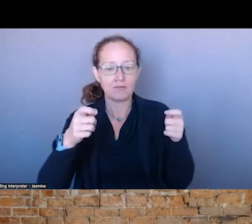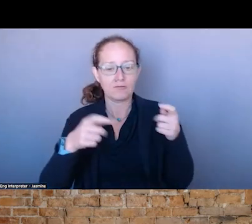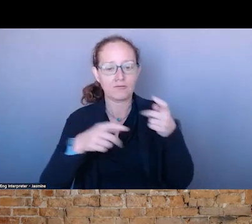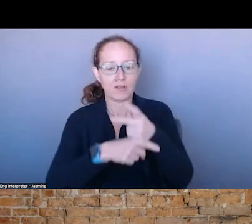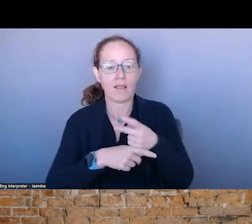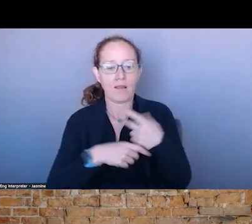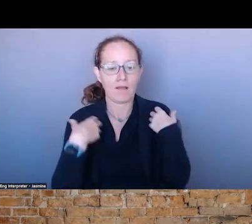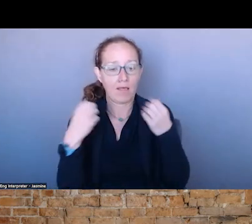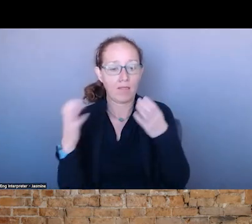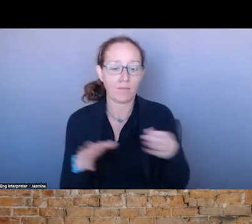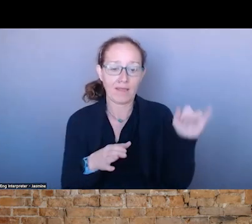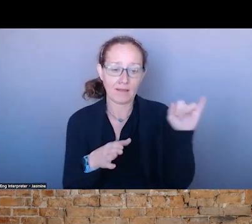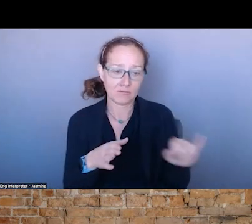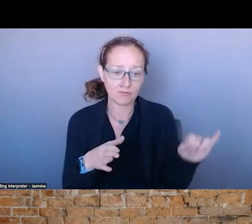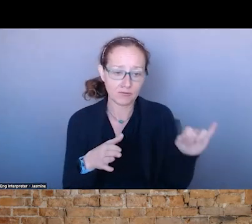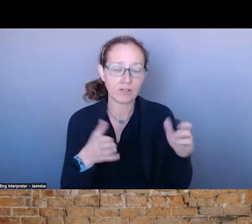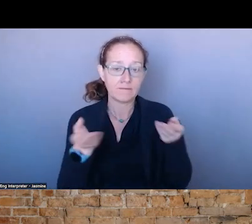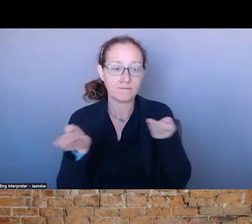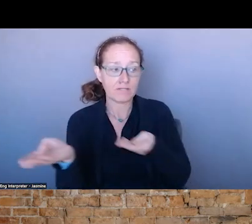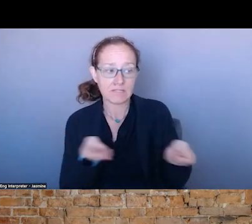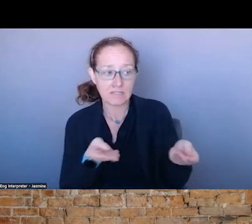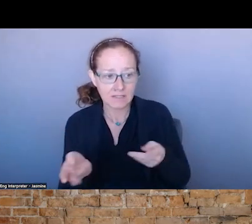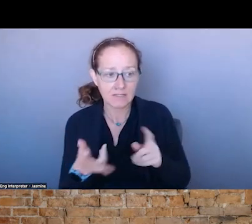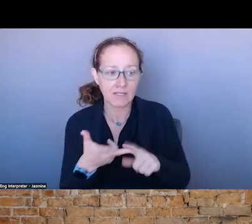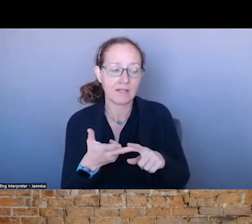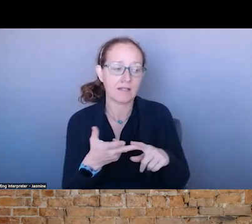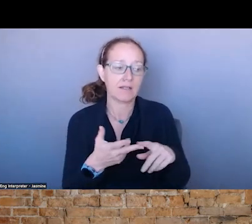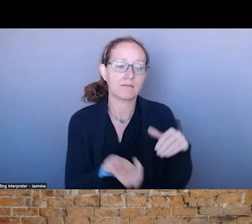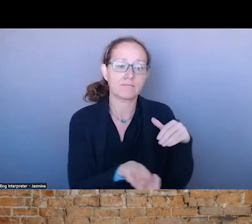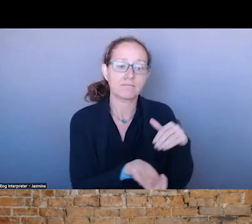AND THE COORDINATION BETWEEN PROVIDERS WE HAD A LOT OF SUCCESS.